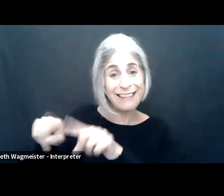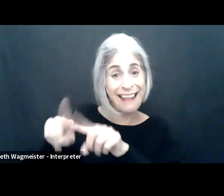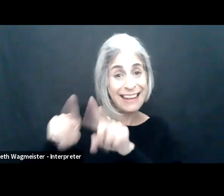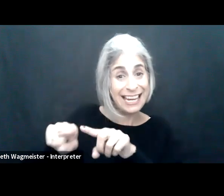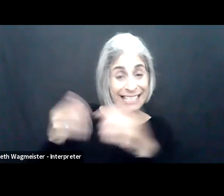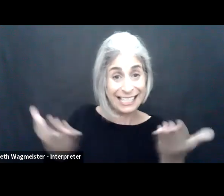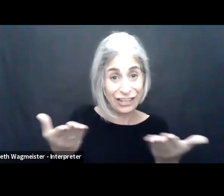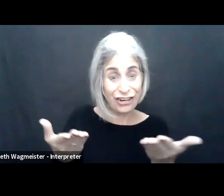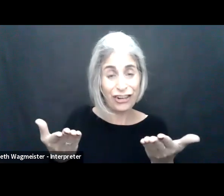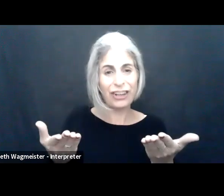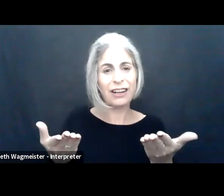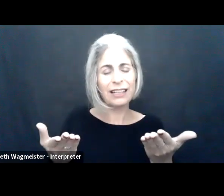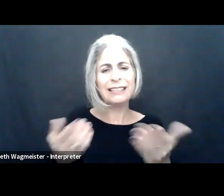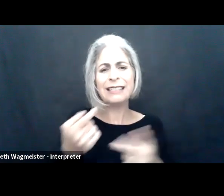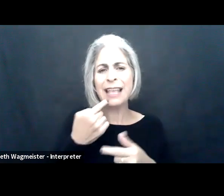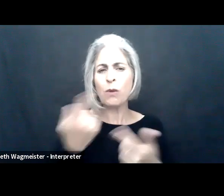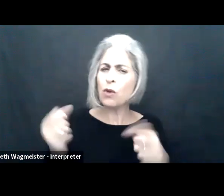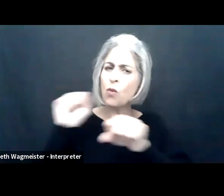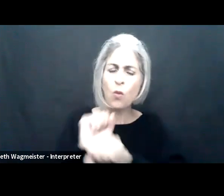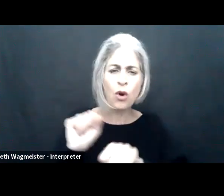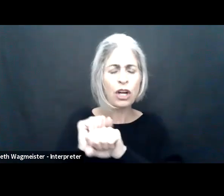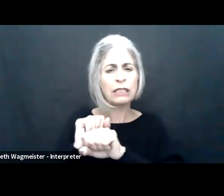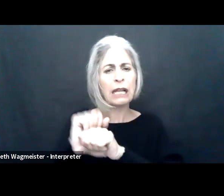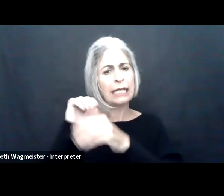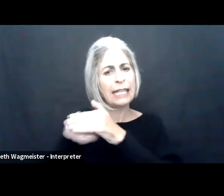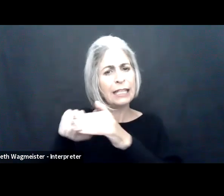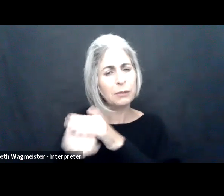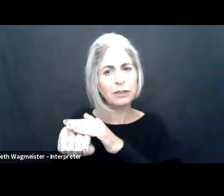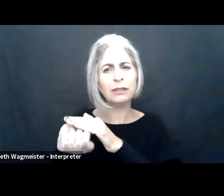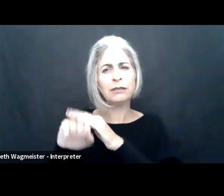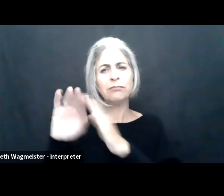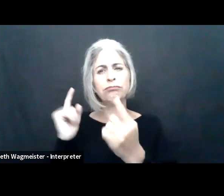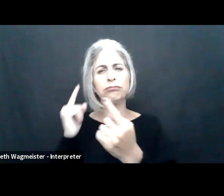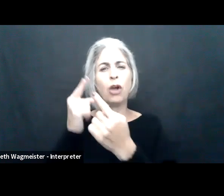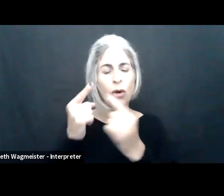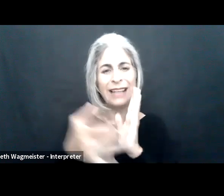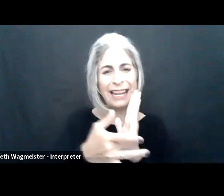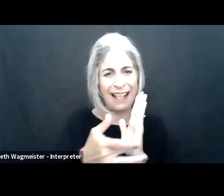smart people that are on this, in this conference and participating as attendees, they -- we worked on